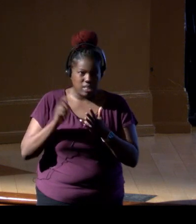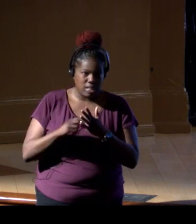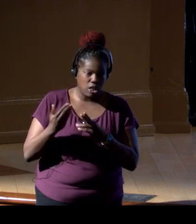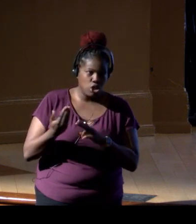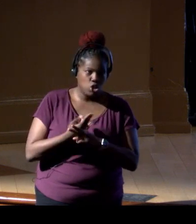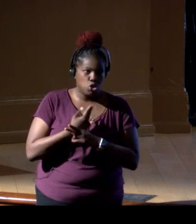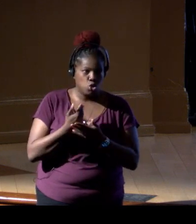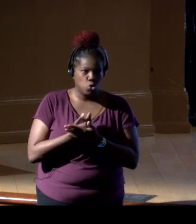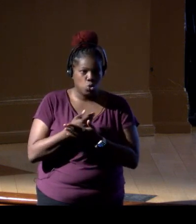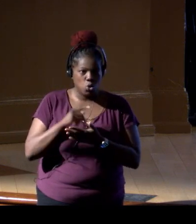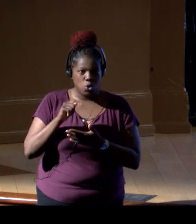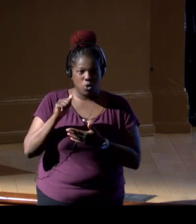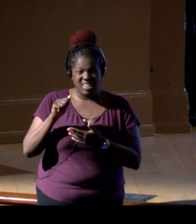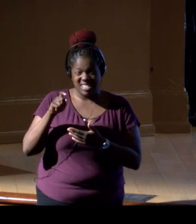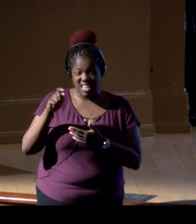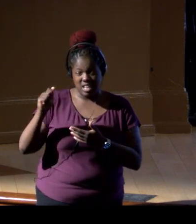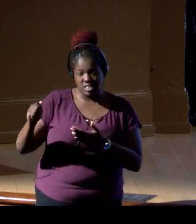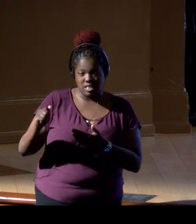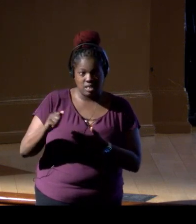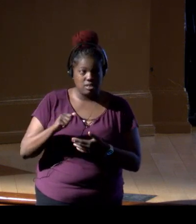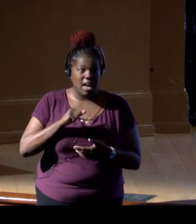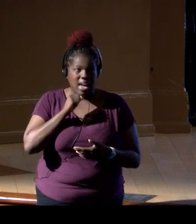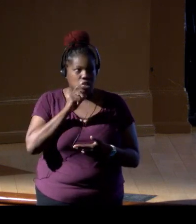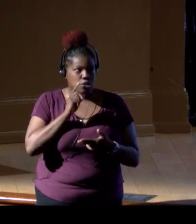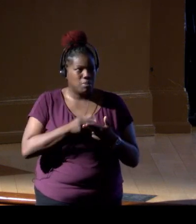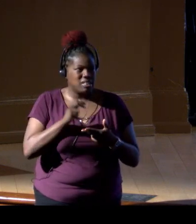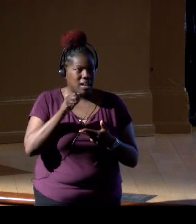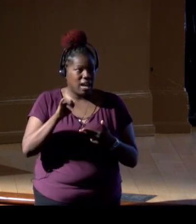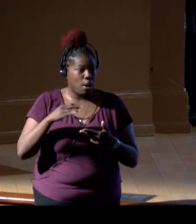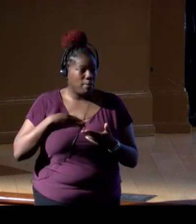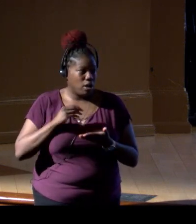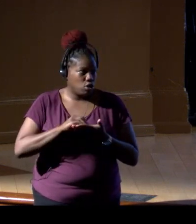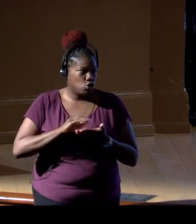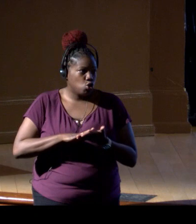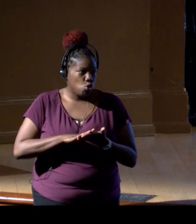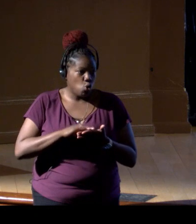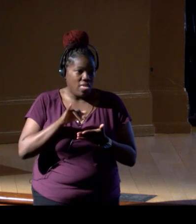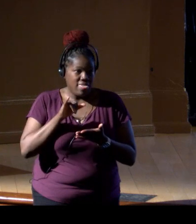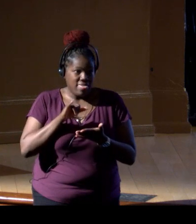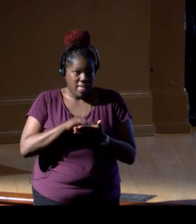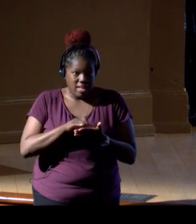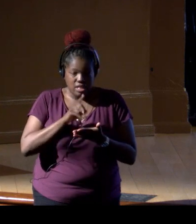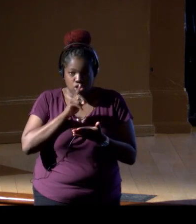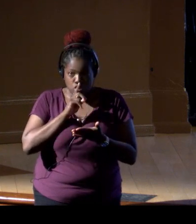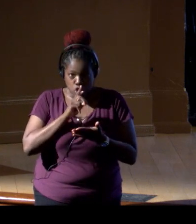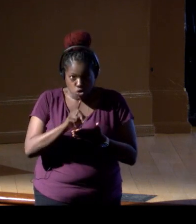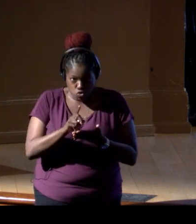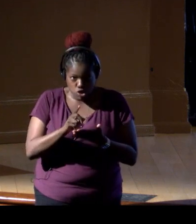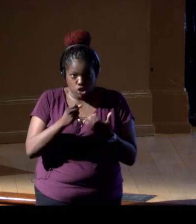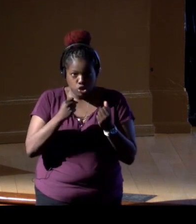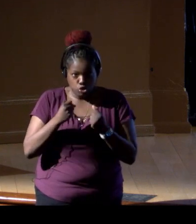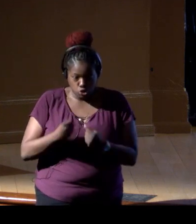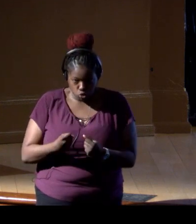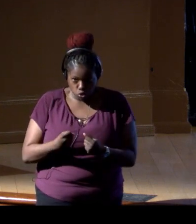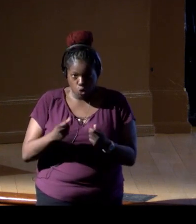and I didn't mention AI in my notes, but certainly that is a really fertile field for future investigation,